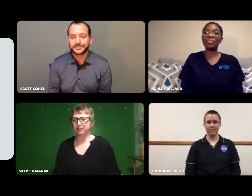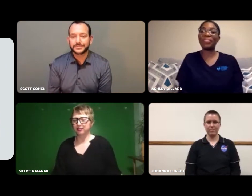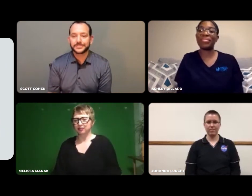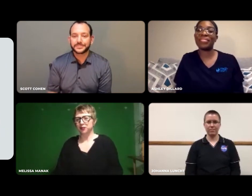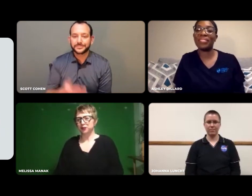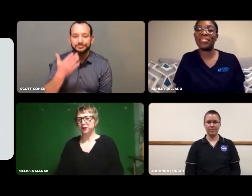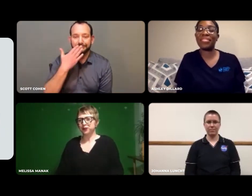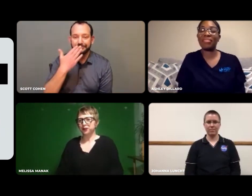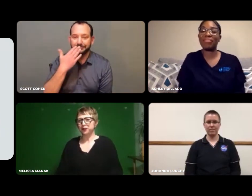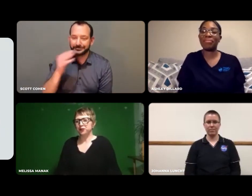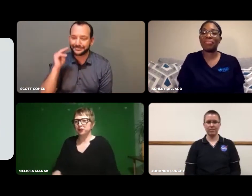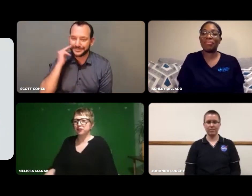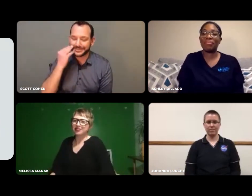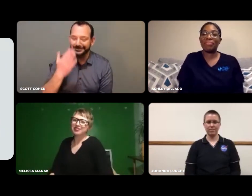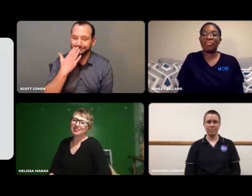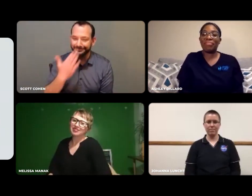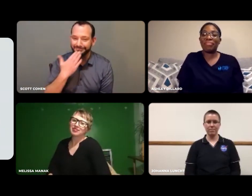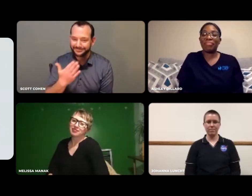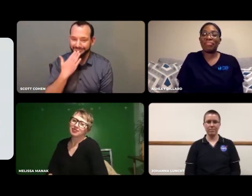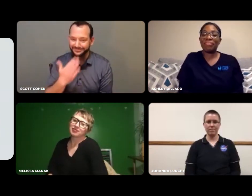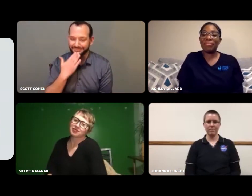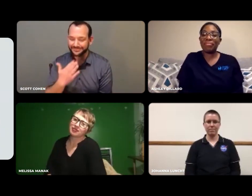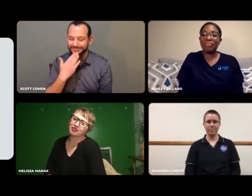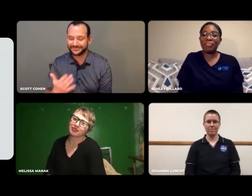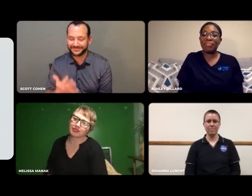Great answer, thank you!